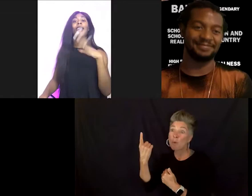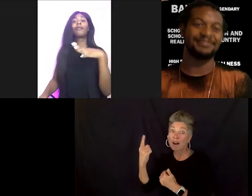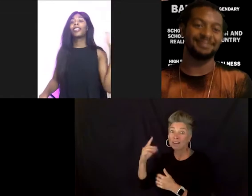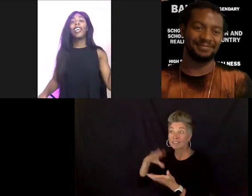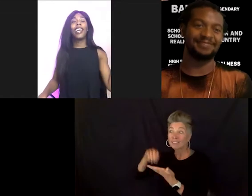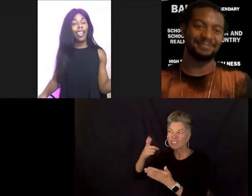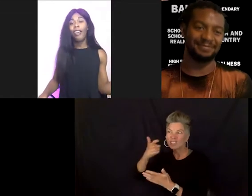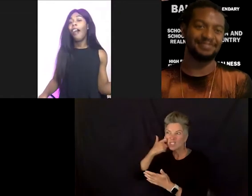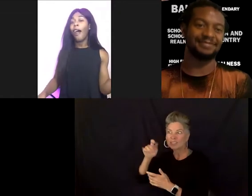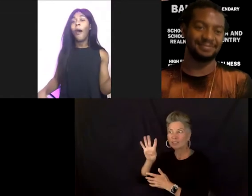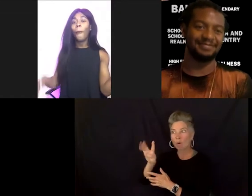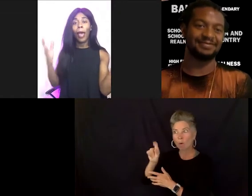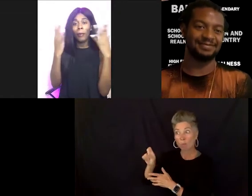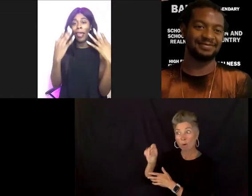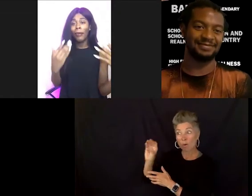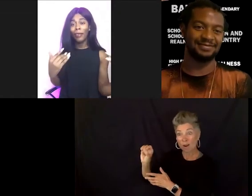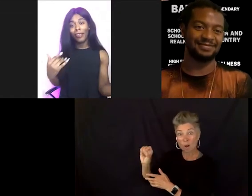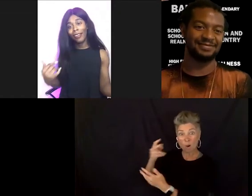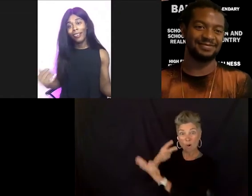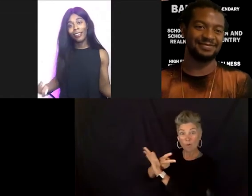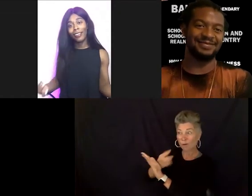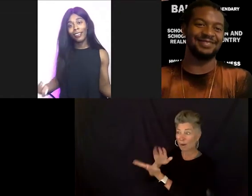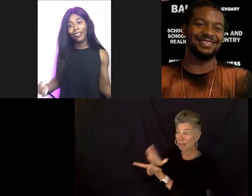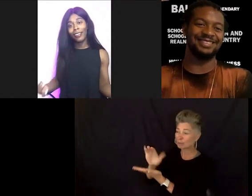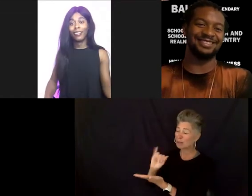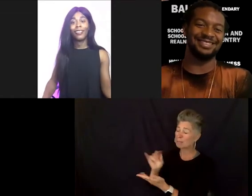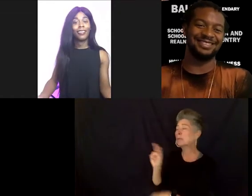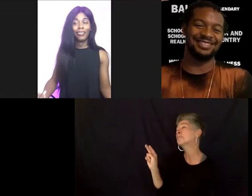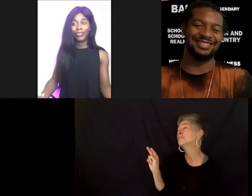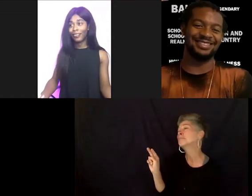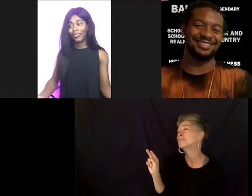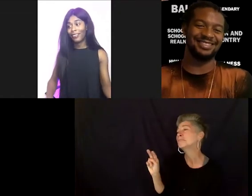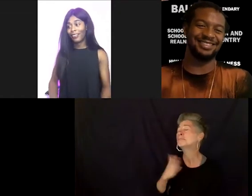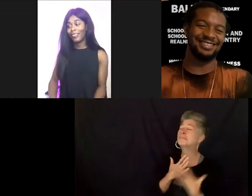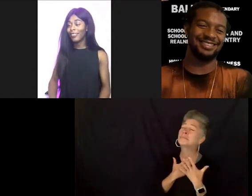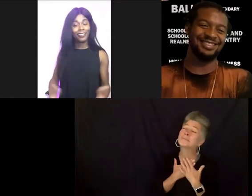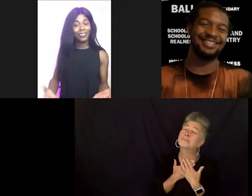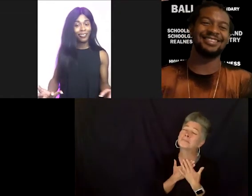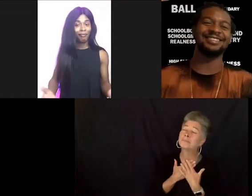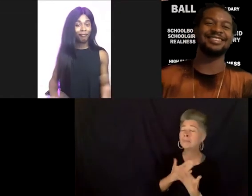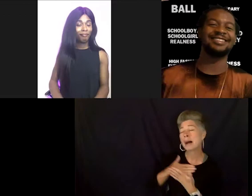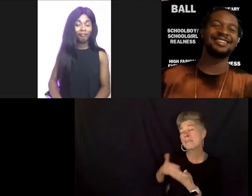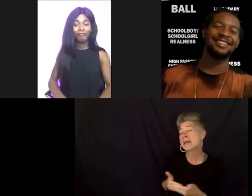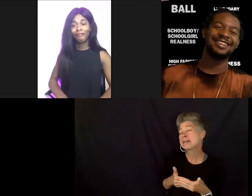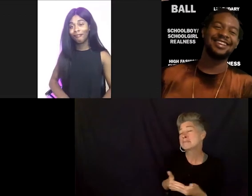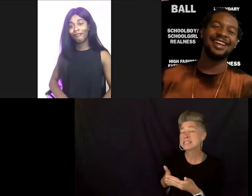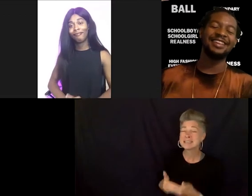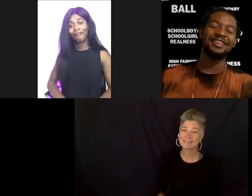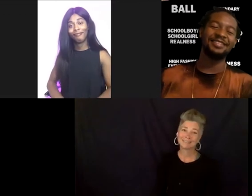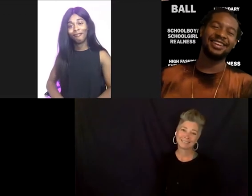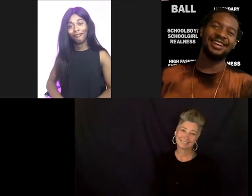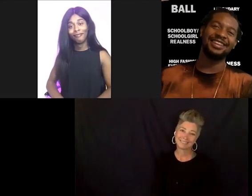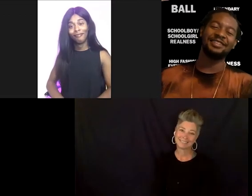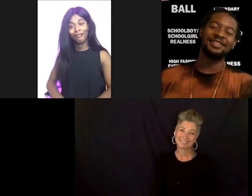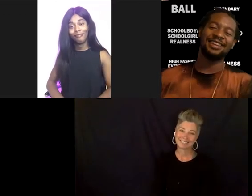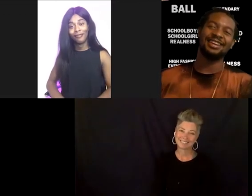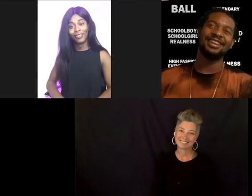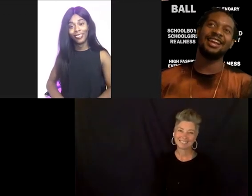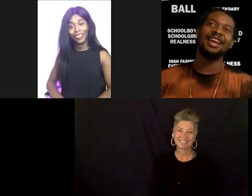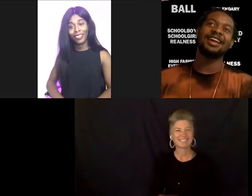and I'm just like "My baby." (Matthew giggles) I love it. I love it.